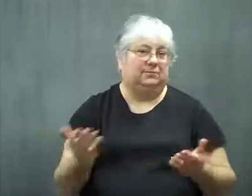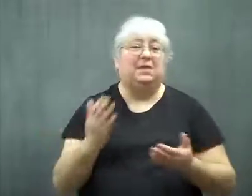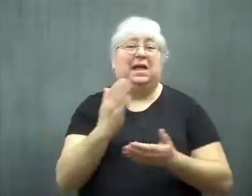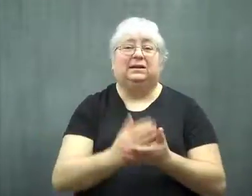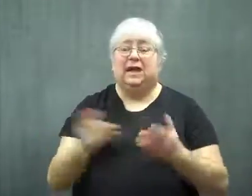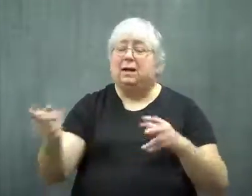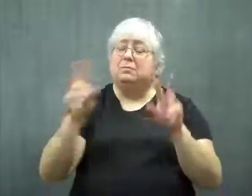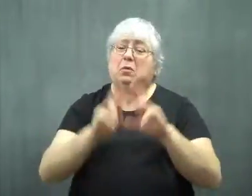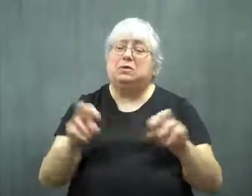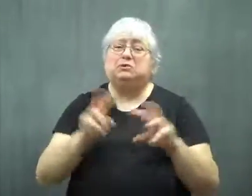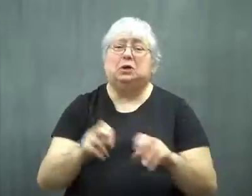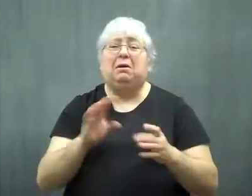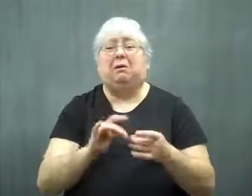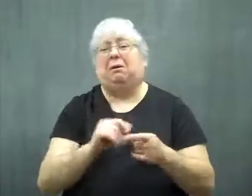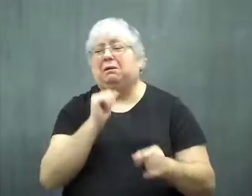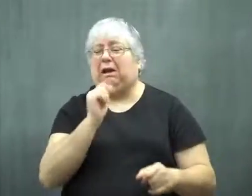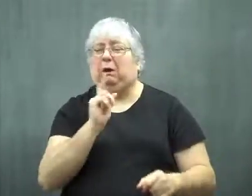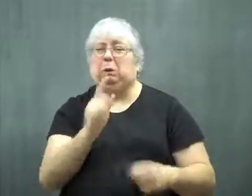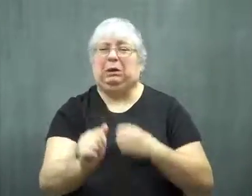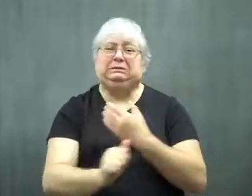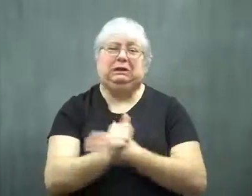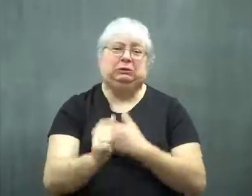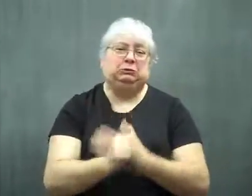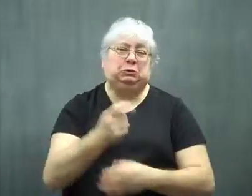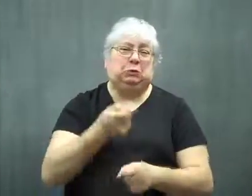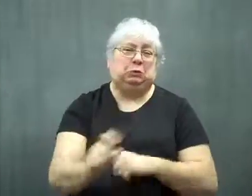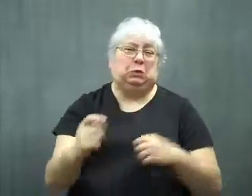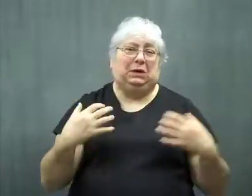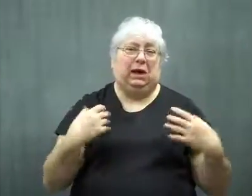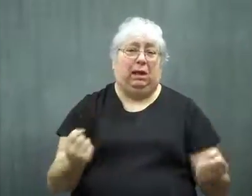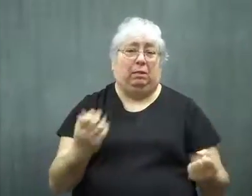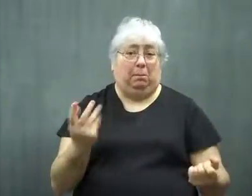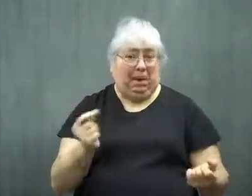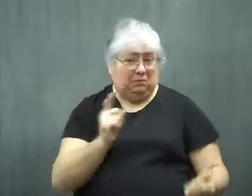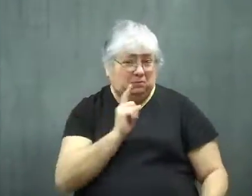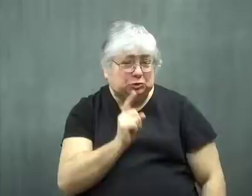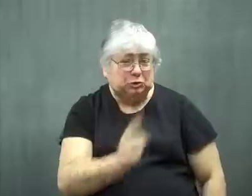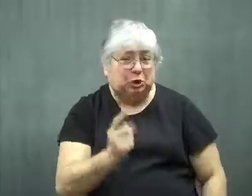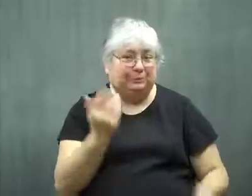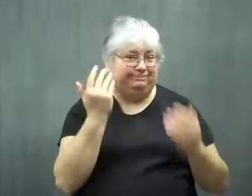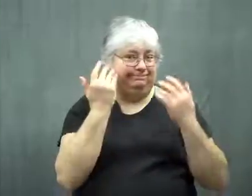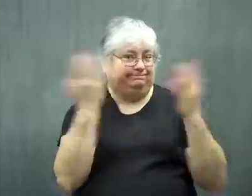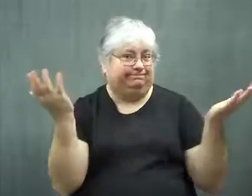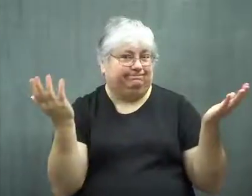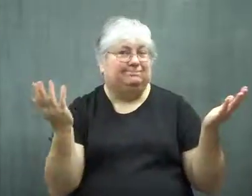Some research has implied it isn't dangerous to health, but nobody is sure about that.